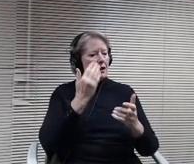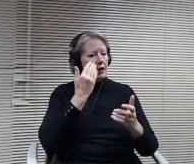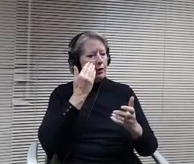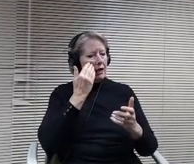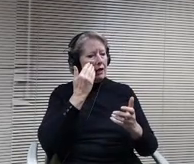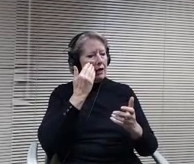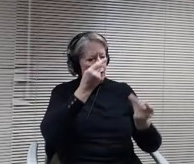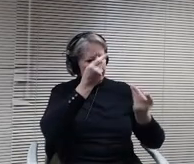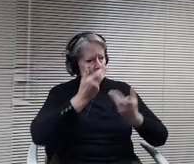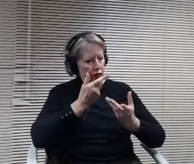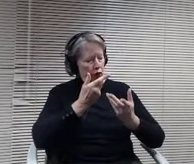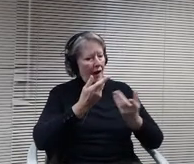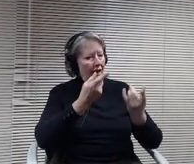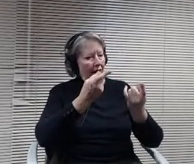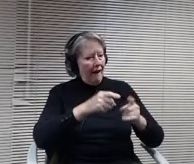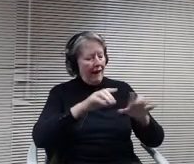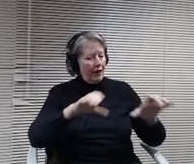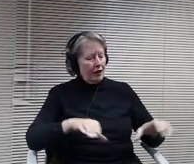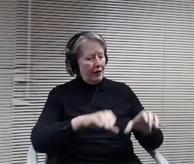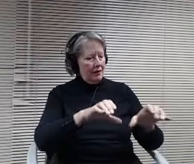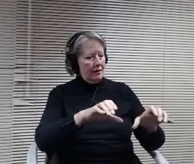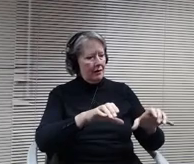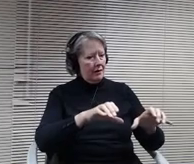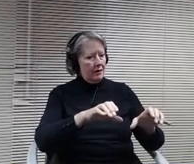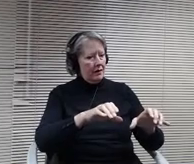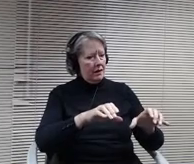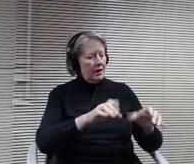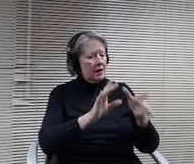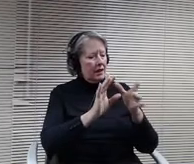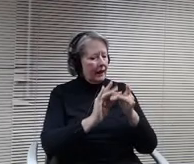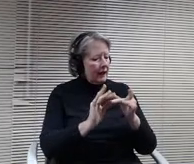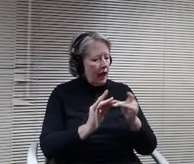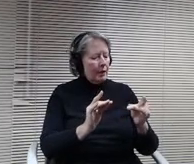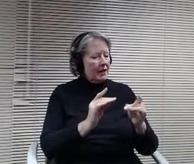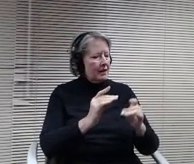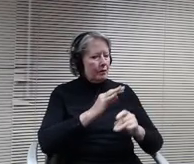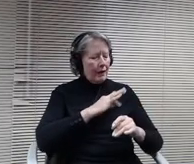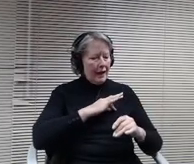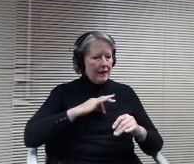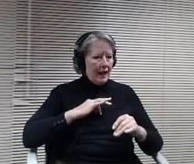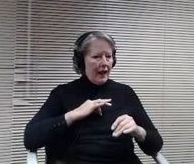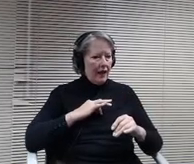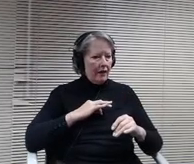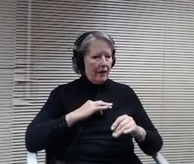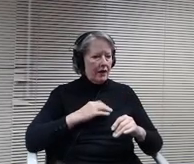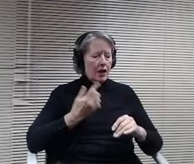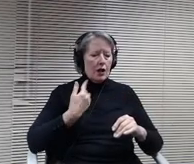case of bullying or comments by staff were pretty strictly prohibited by Minnesota.